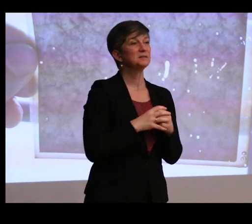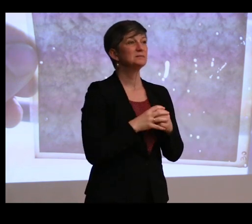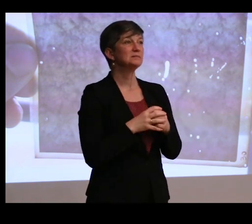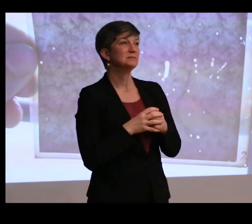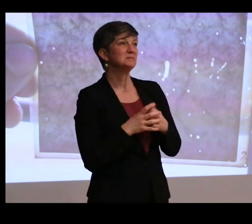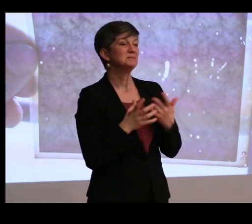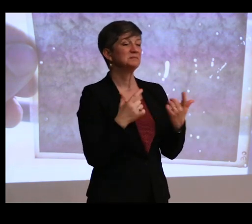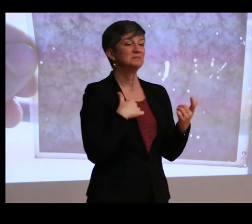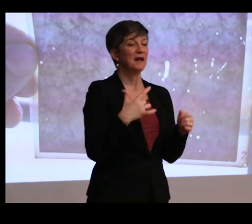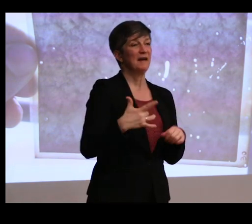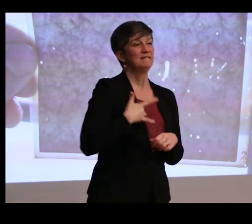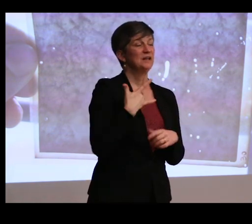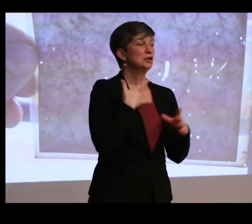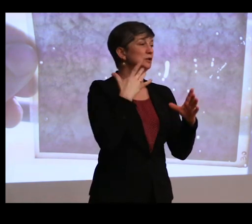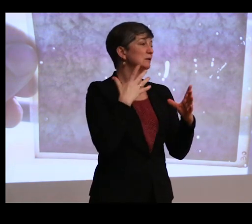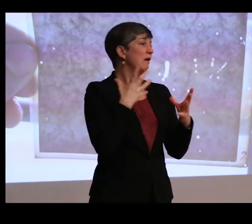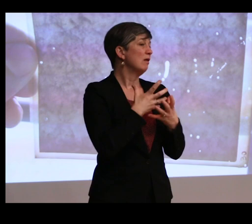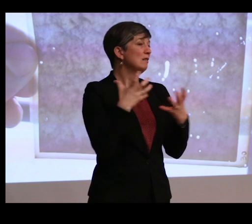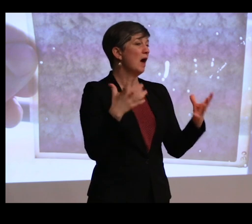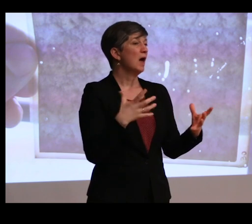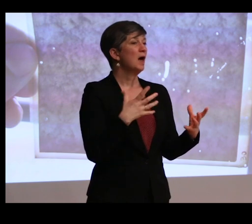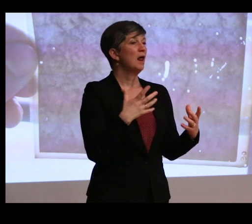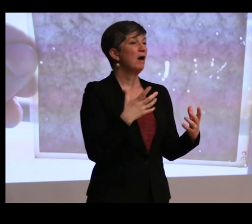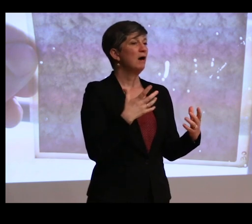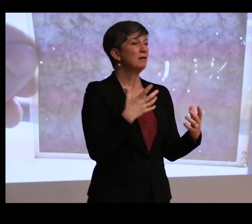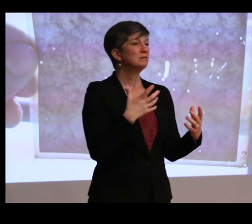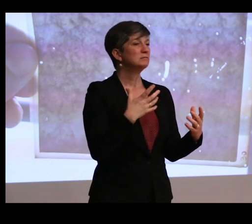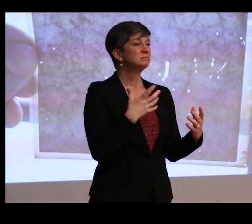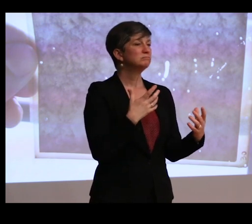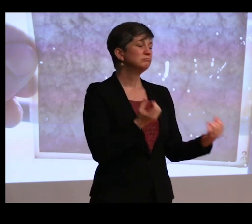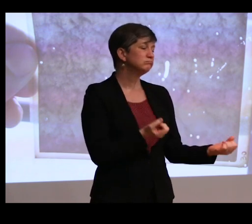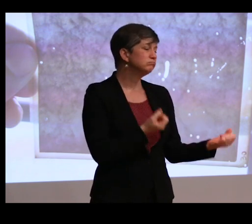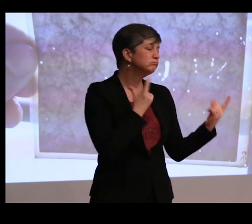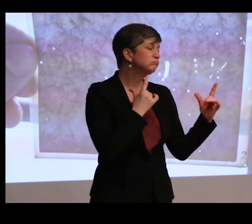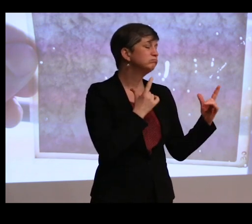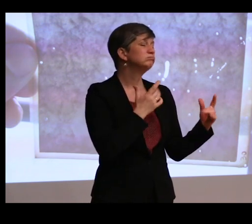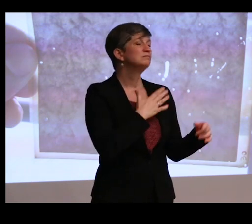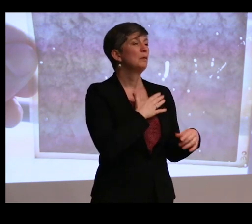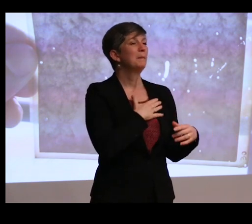I feel a great deal of empathy for my Indian colleagues because they're really dealing--